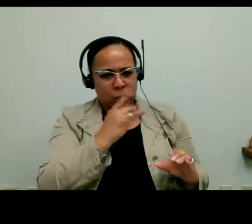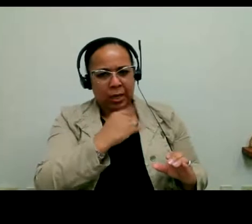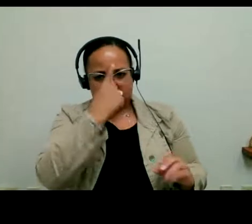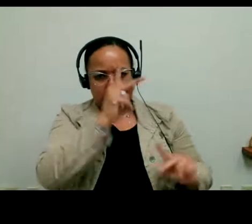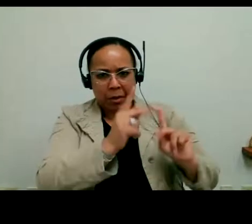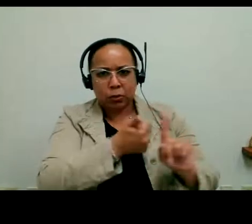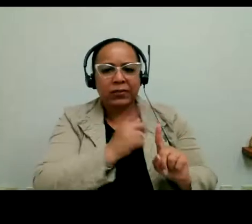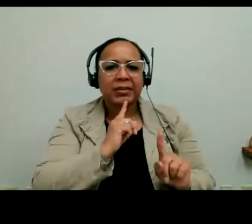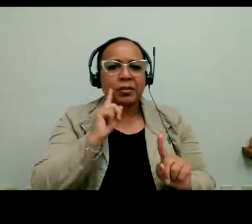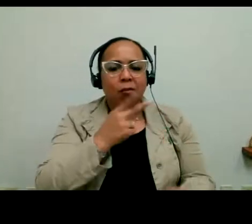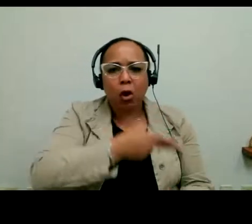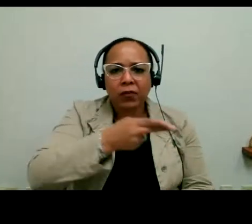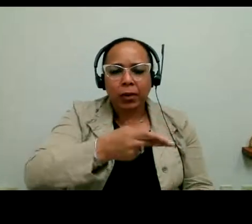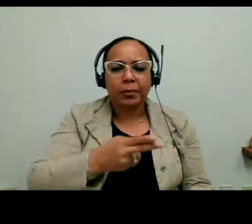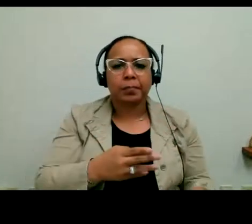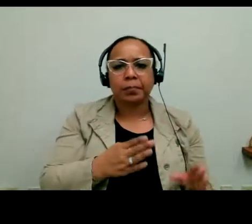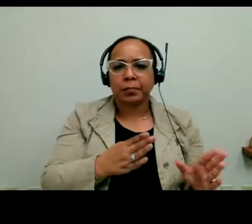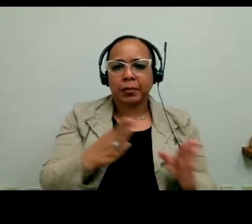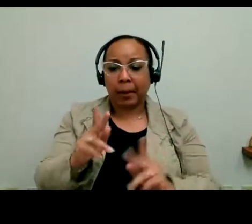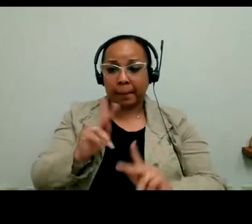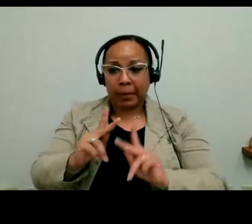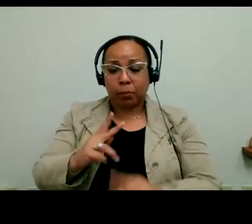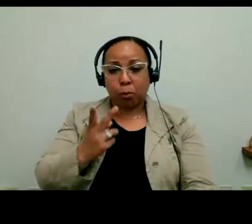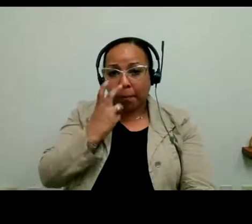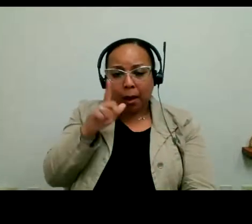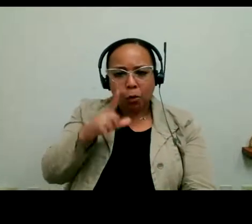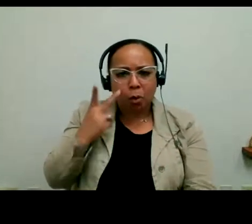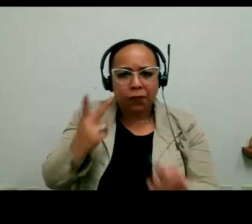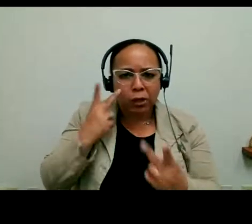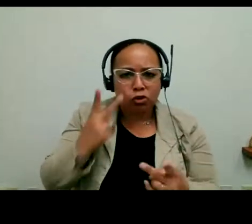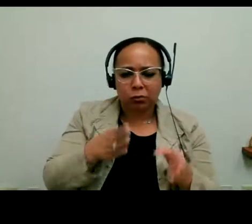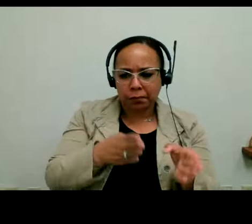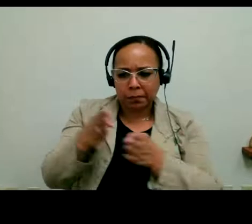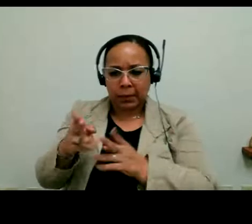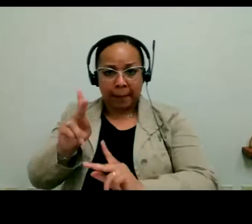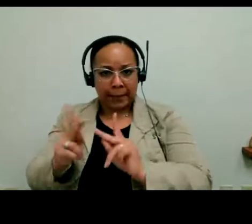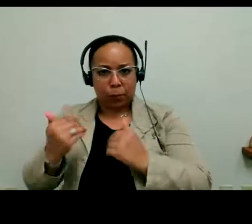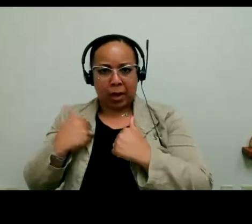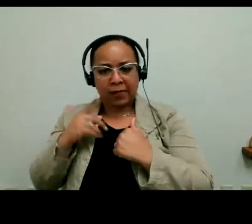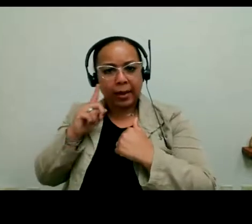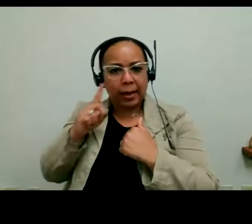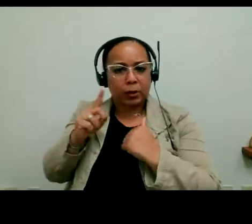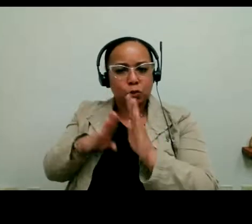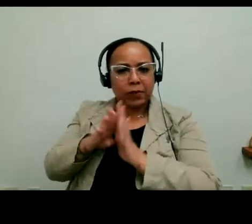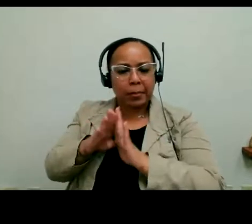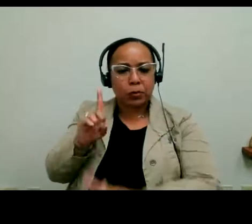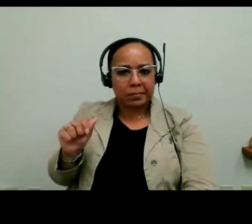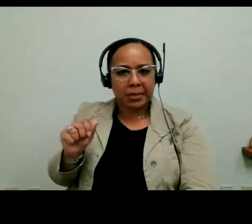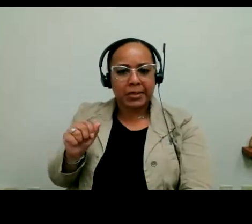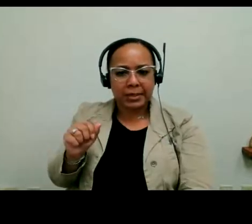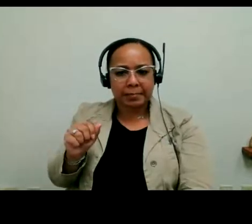who are blind and low vision. People who have intellectual development and